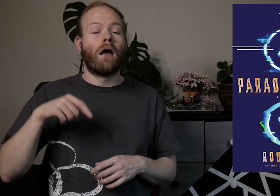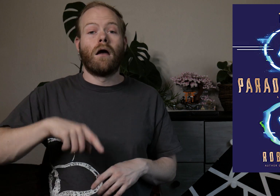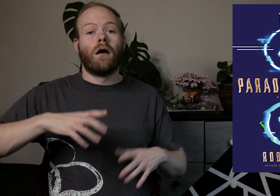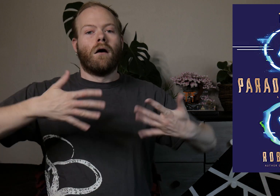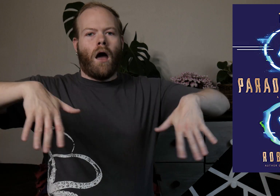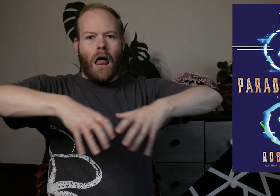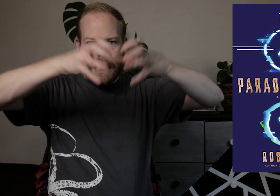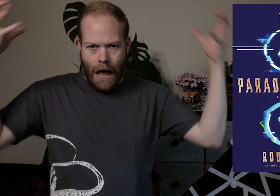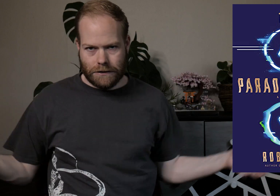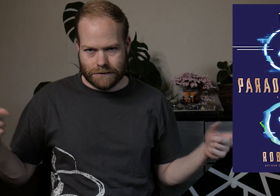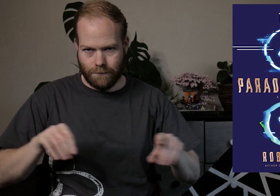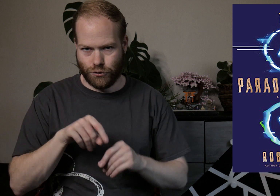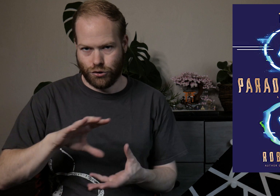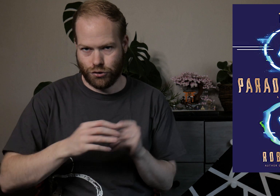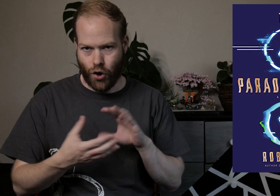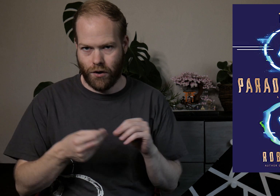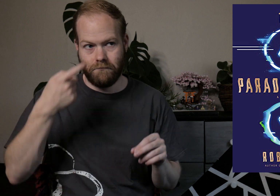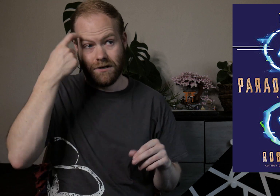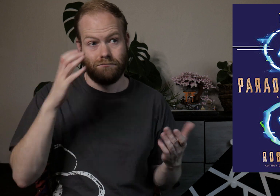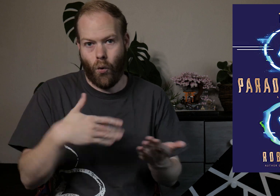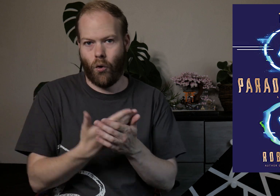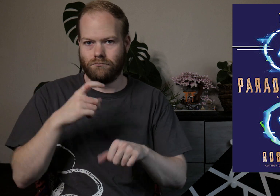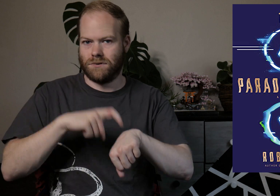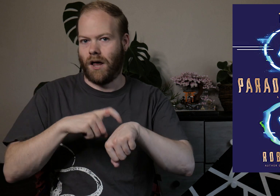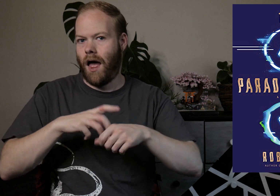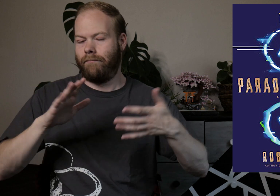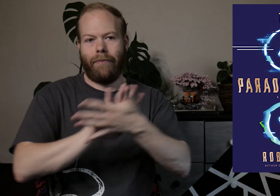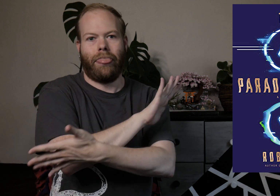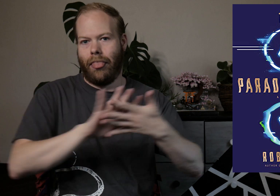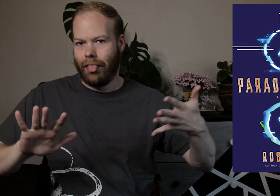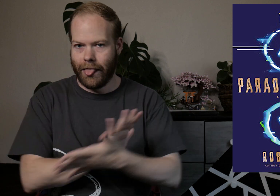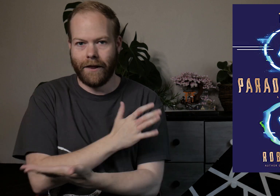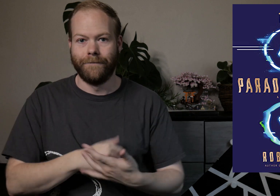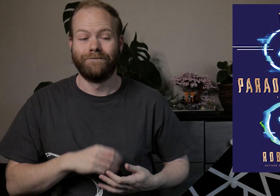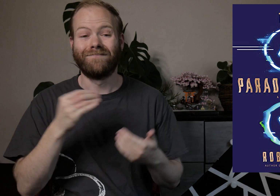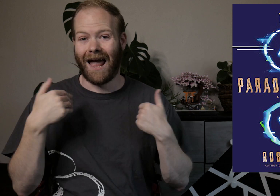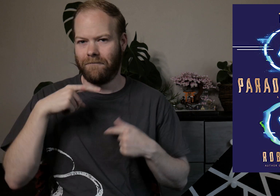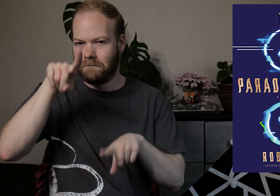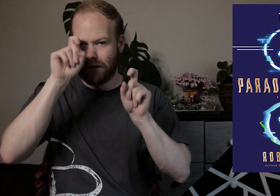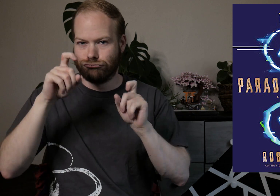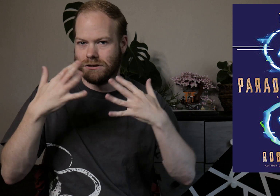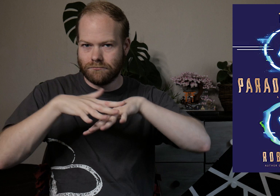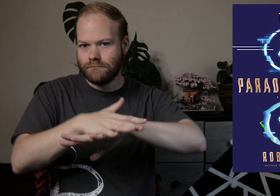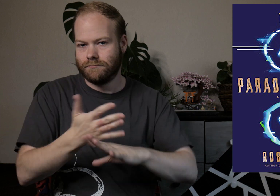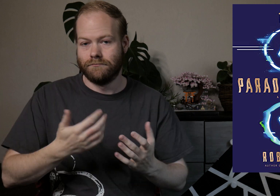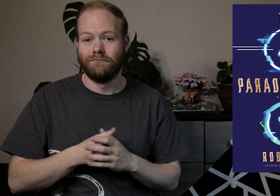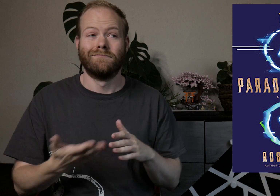There is a LOT that happens in this story because of all the slippery time, and a mystery woven into this,